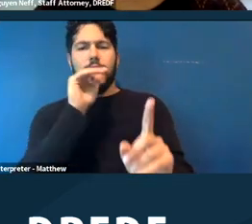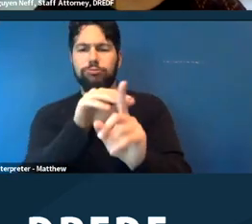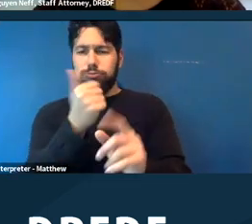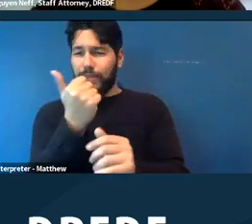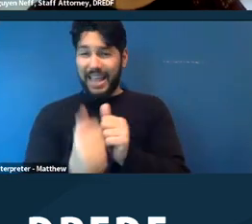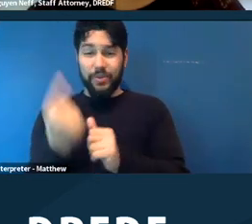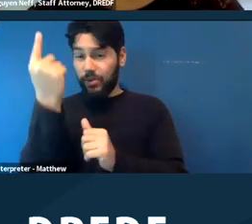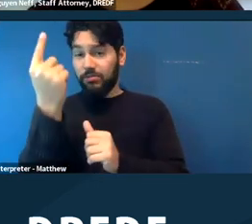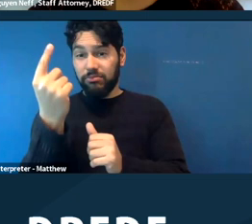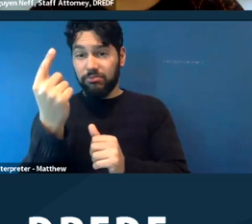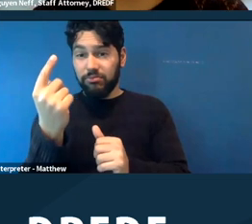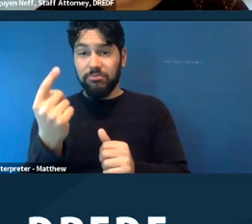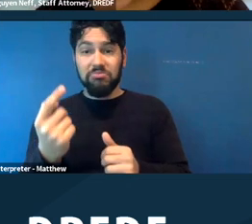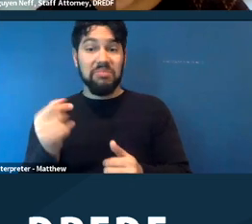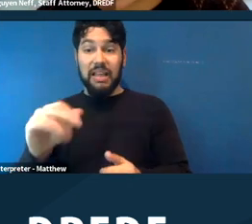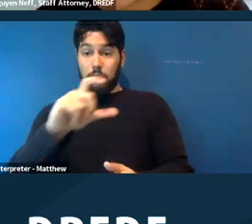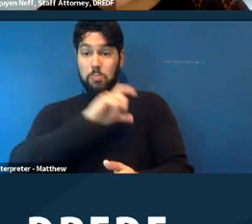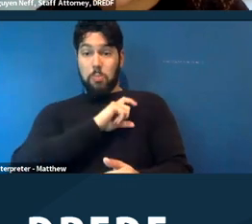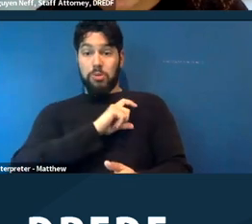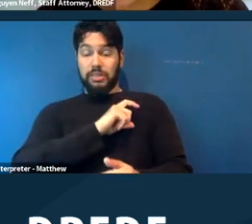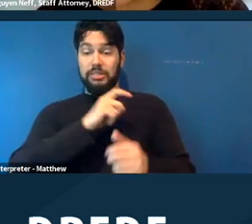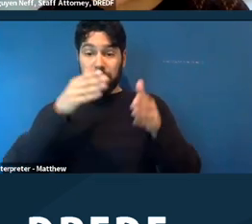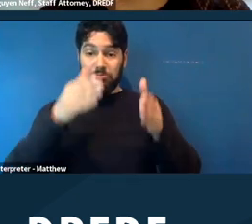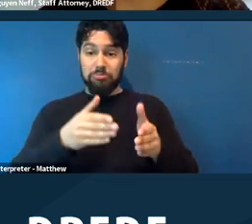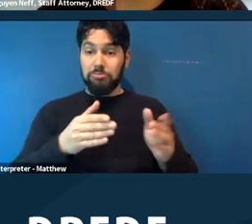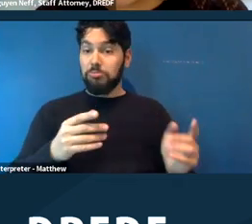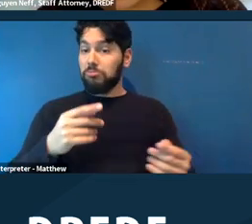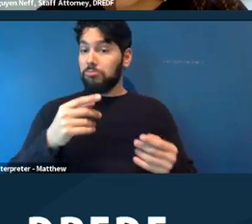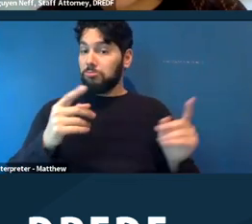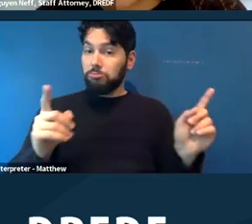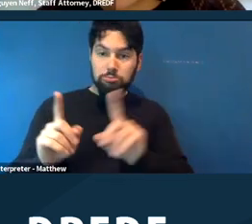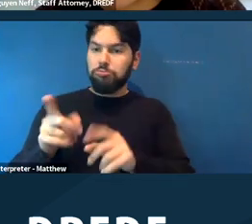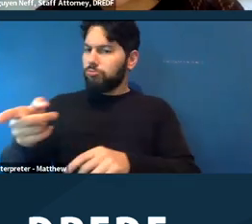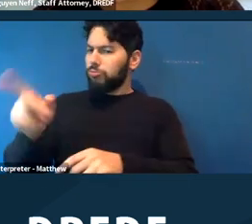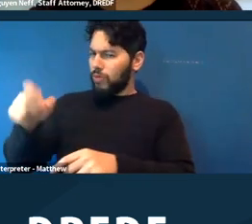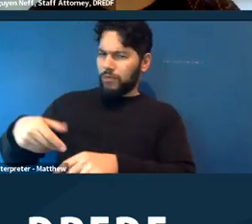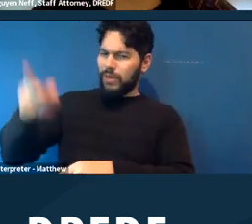So if a police officer is telling you need to move from your encampment, you don't have